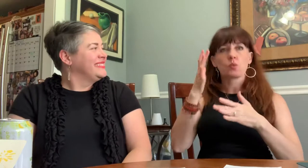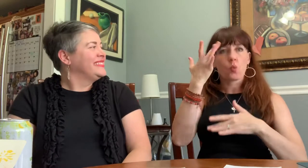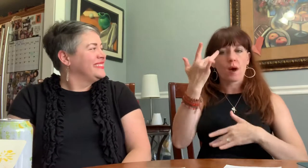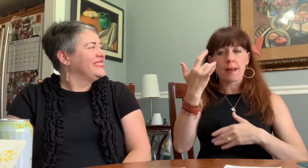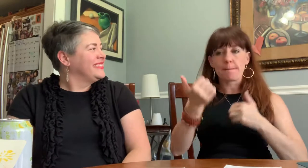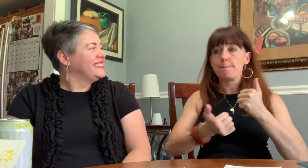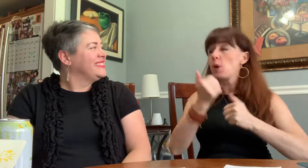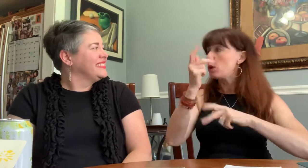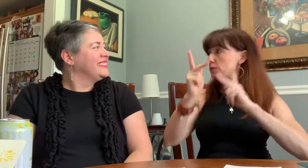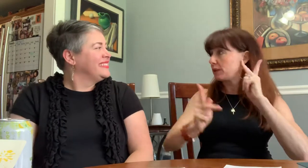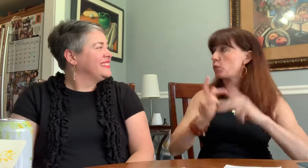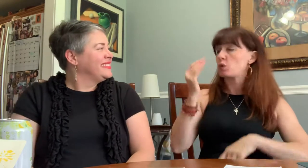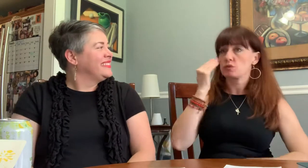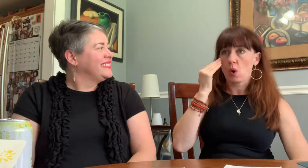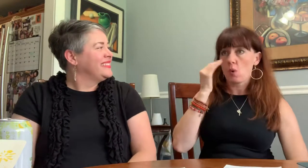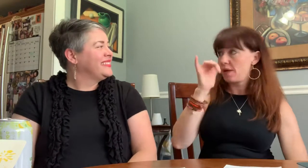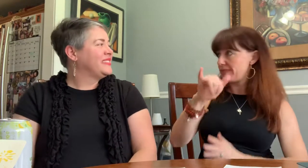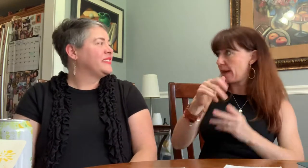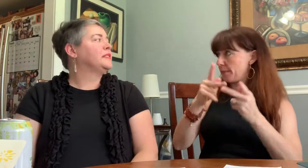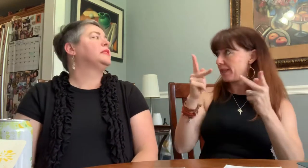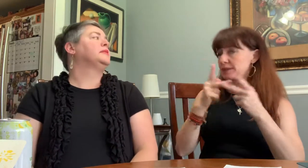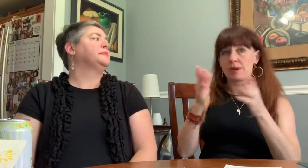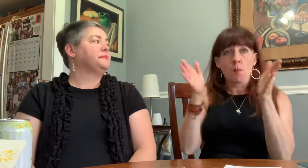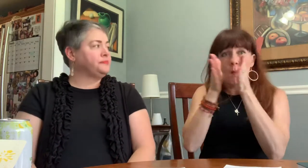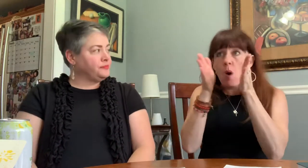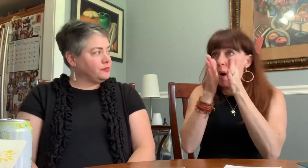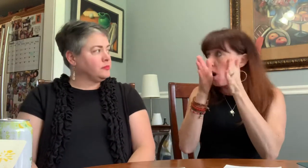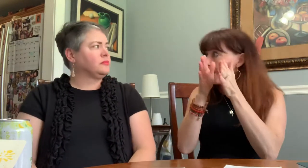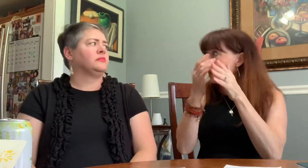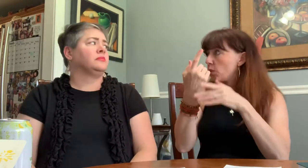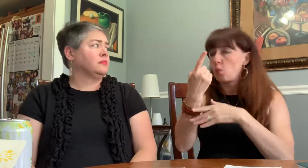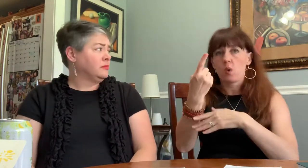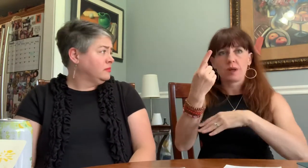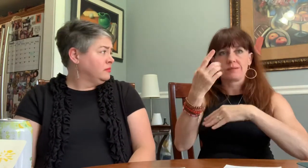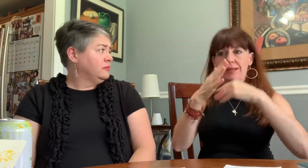Even though Molly Gallivan's is small